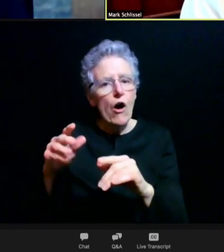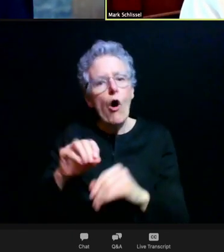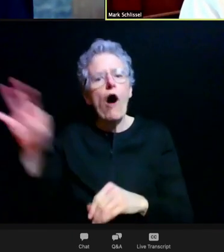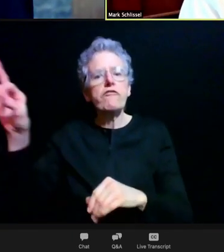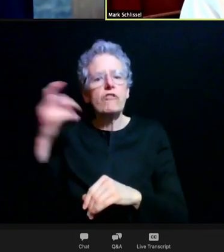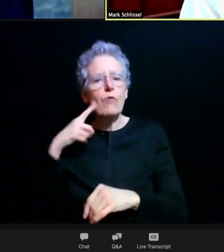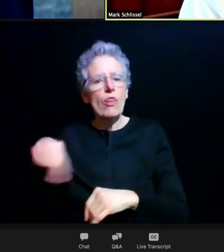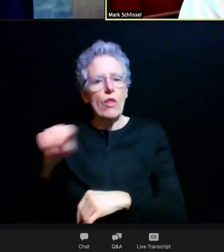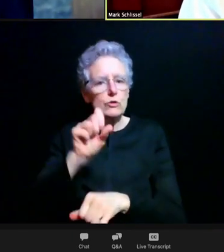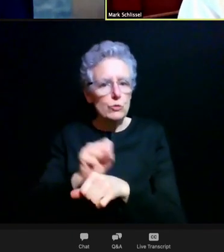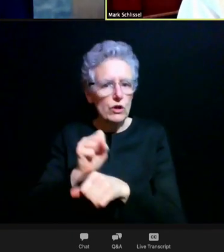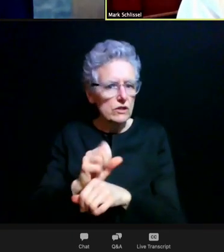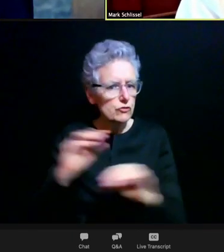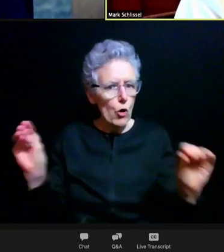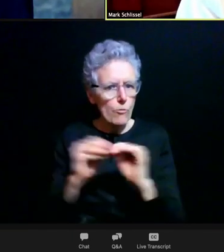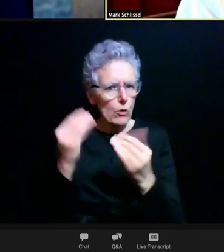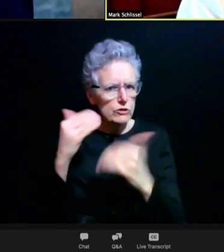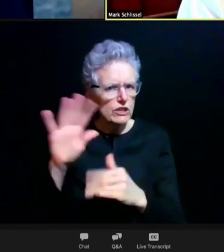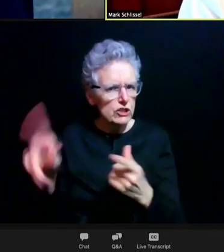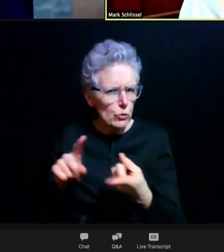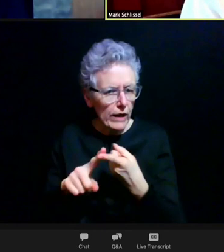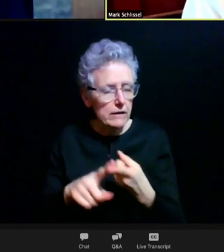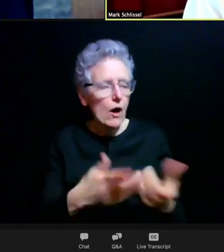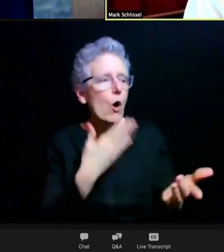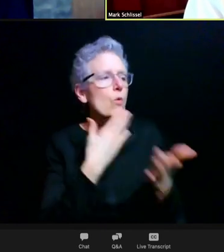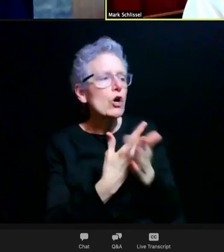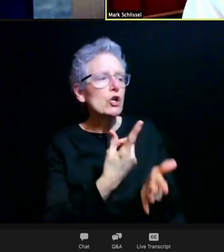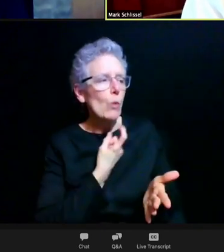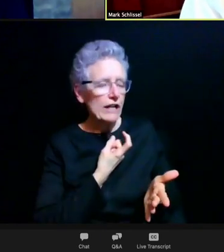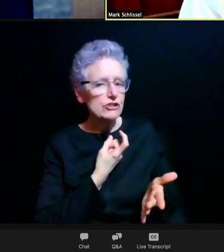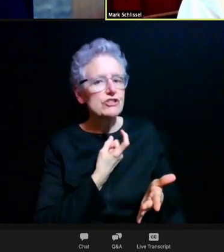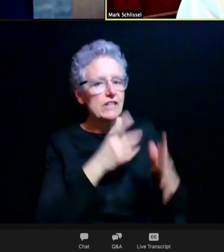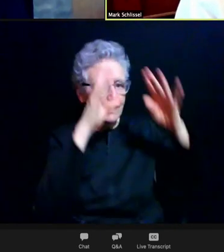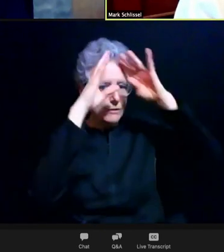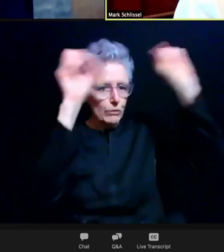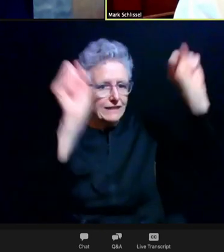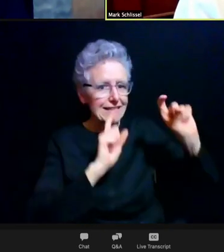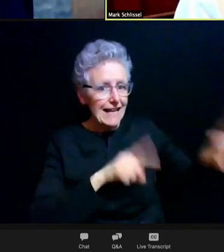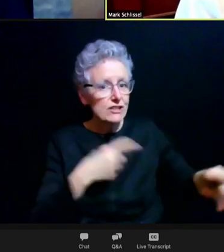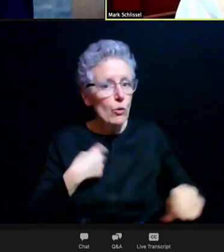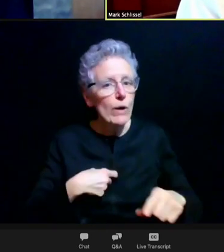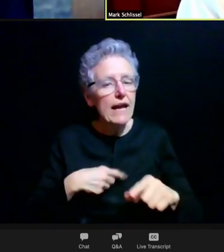So we're continuously tracking the emerging data on the vaccine.